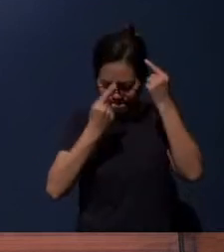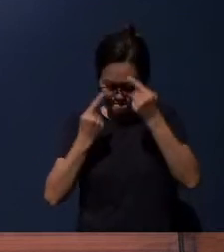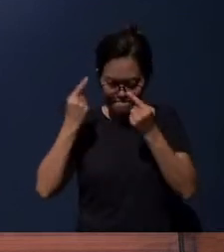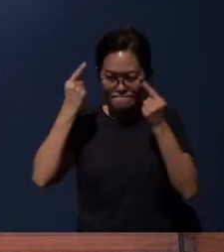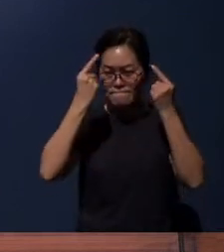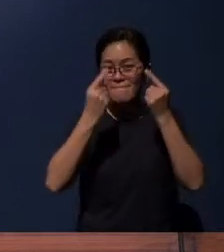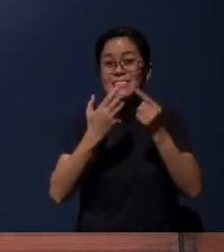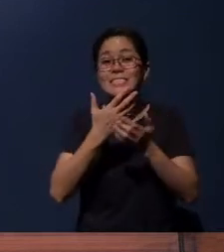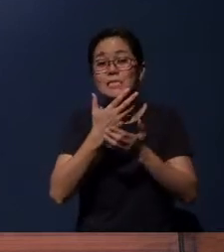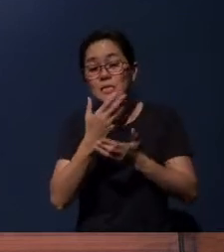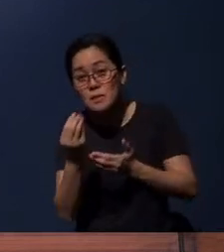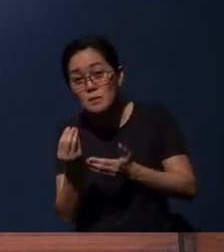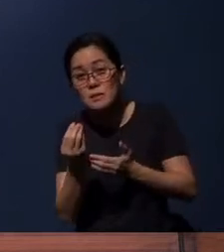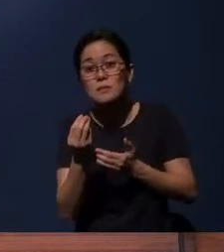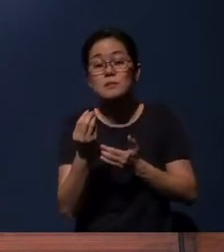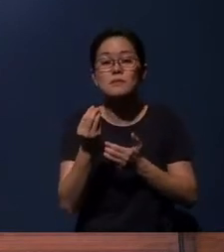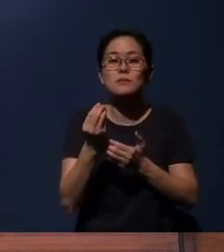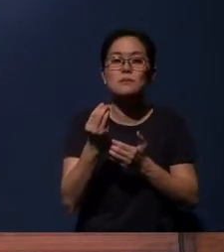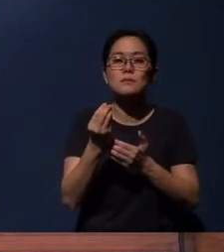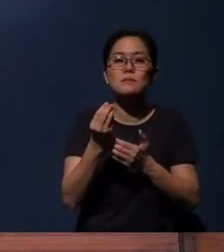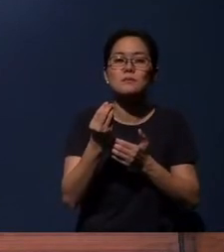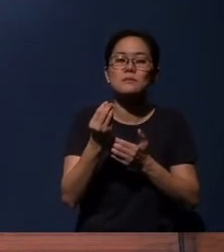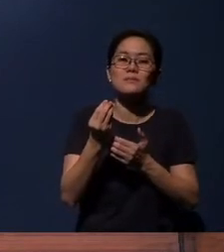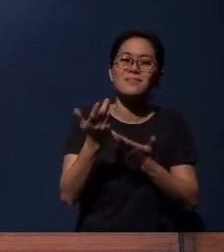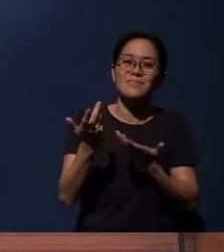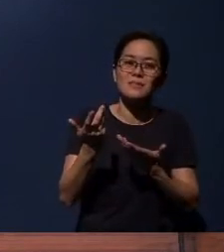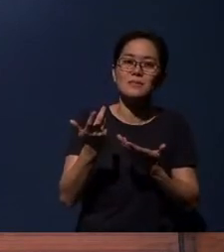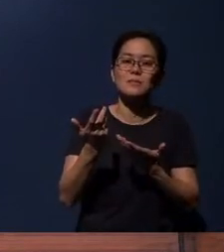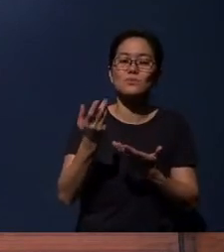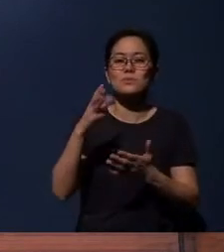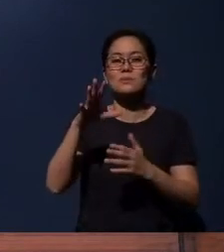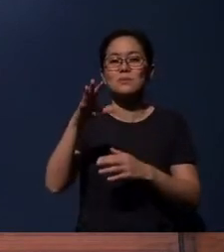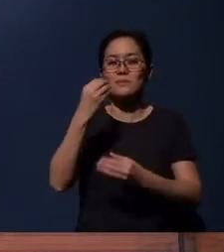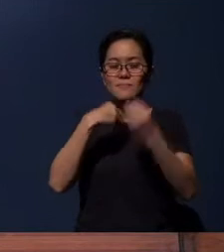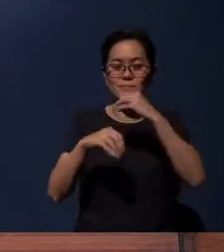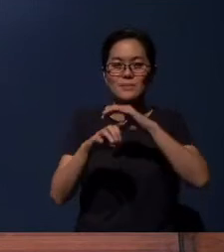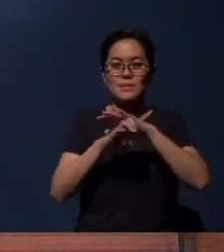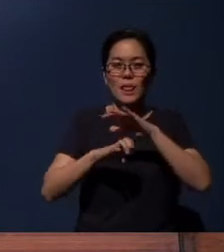and then I will lead us in the taking of the elements.